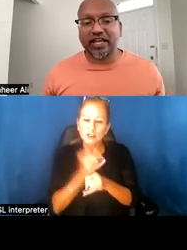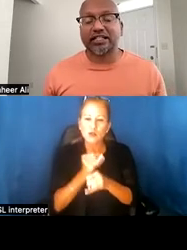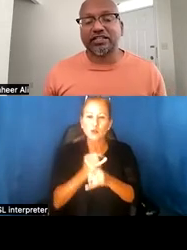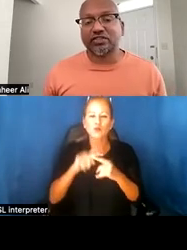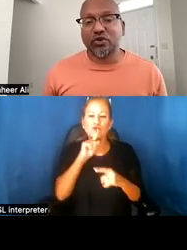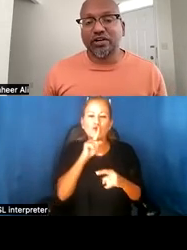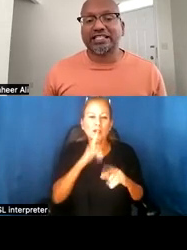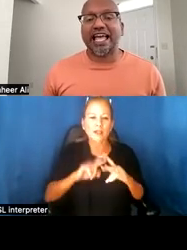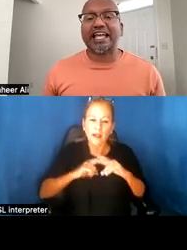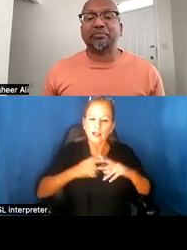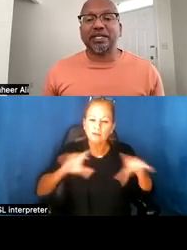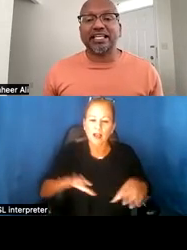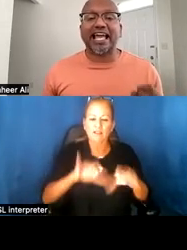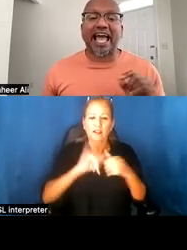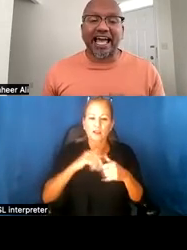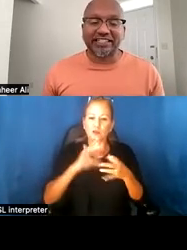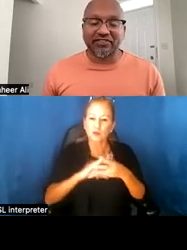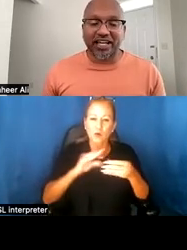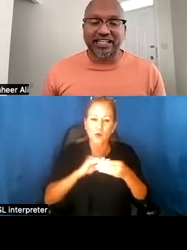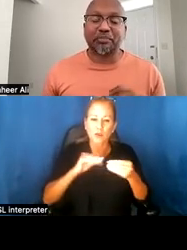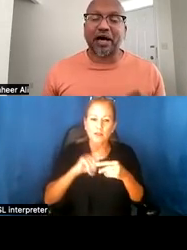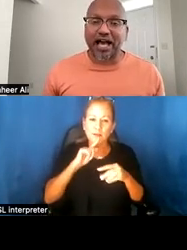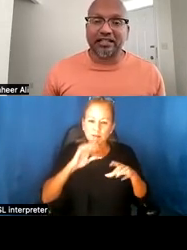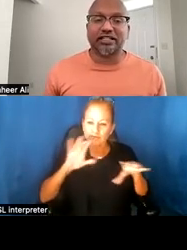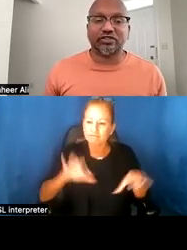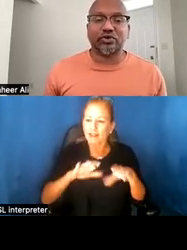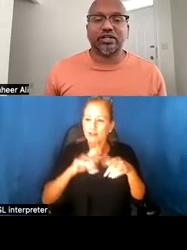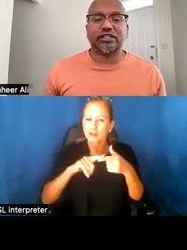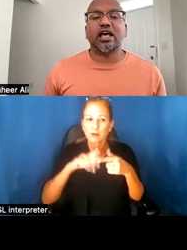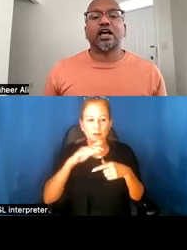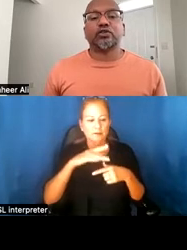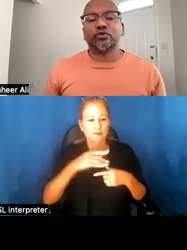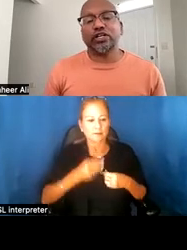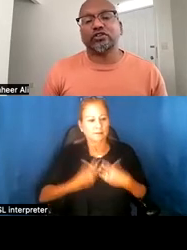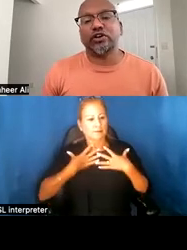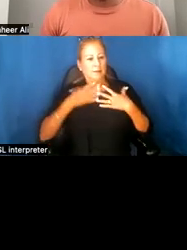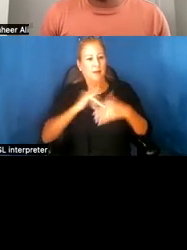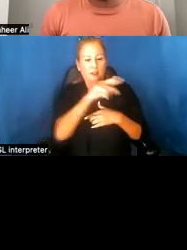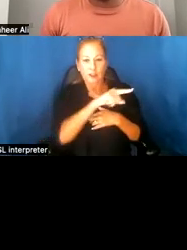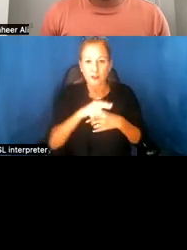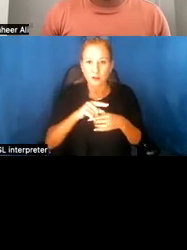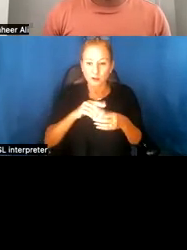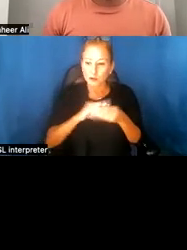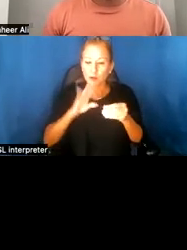these stories and be activated by these stories through interpretive exhibitions